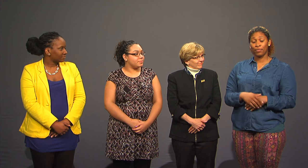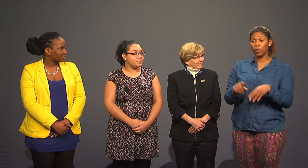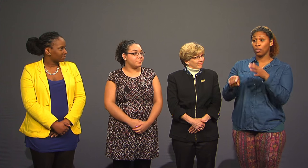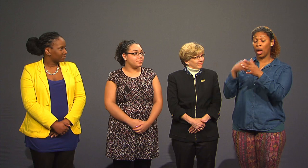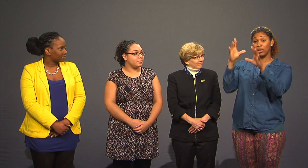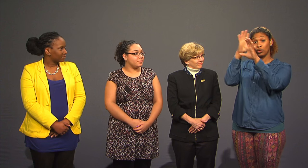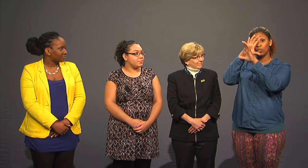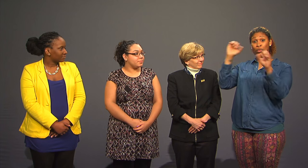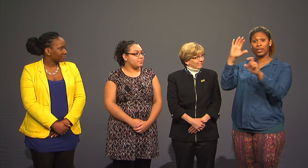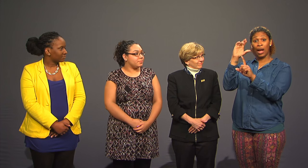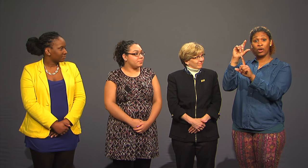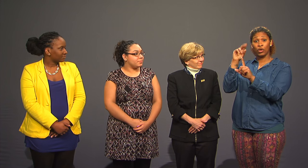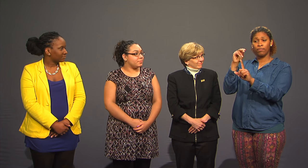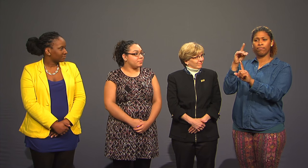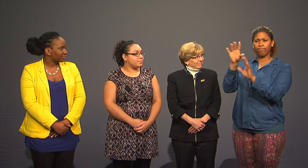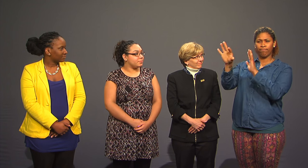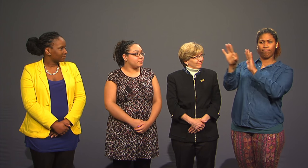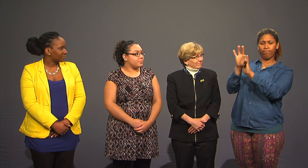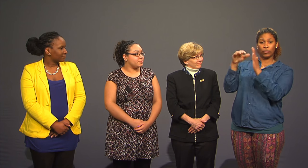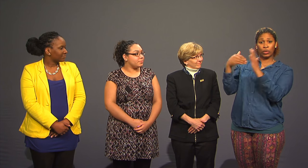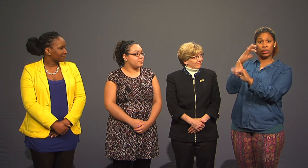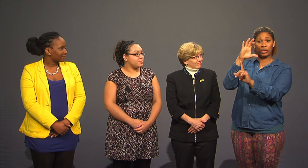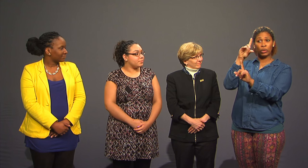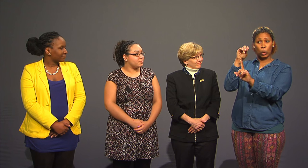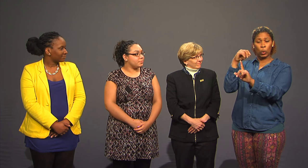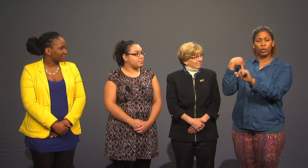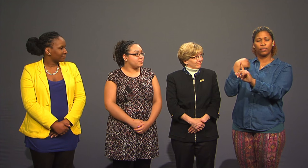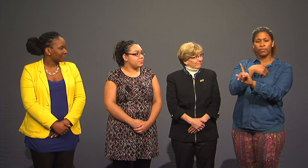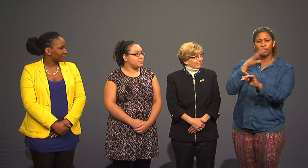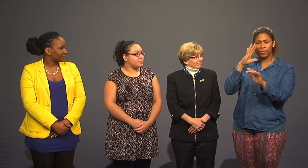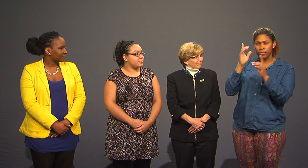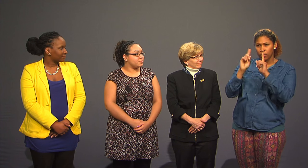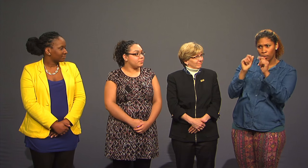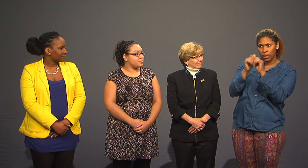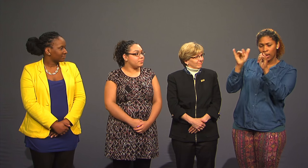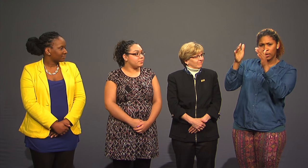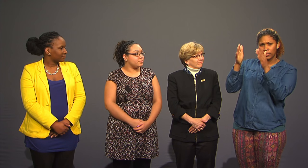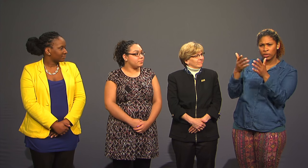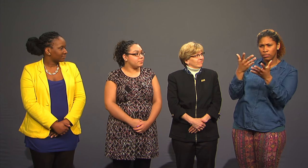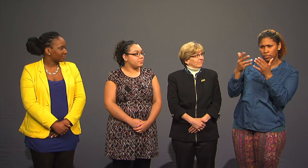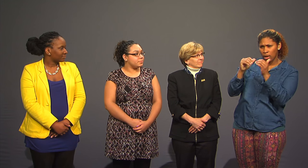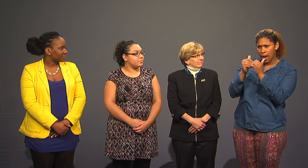Once President Cordano selects the new CDO, we will have a dialogue with that person